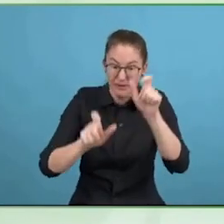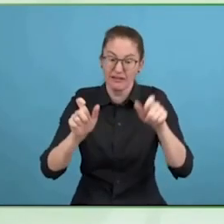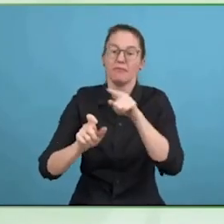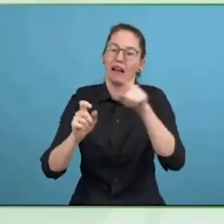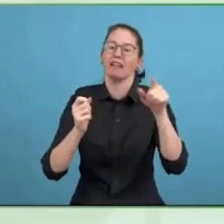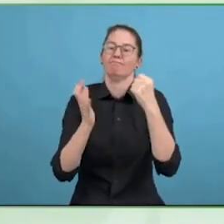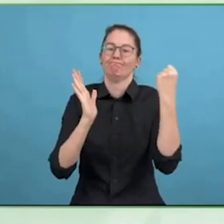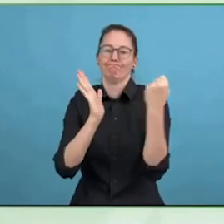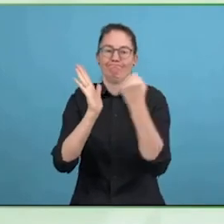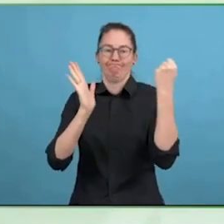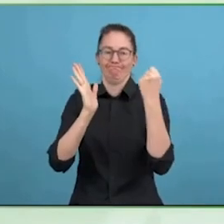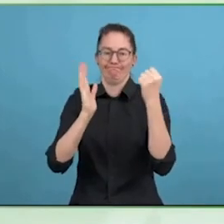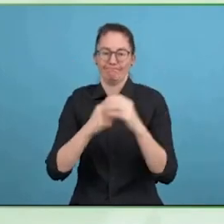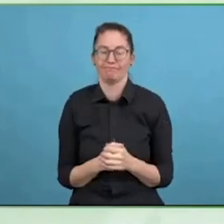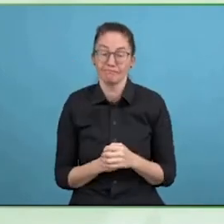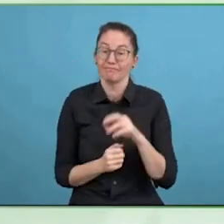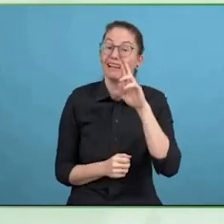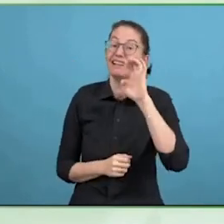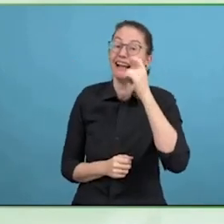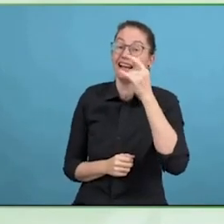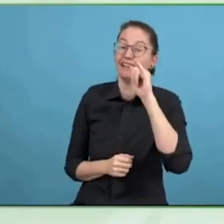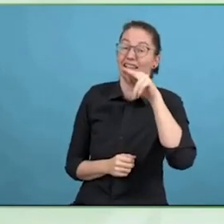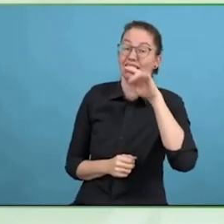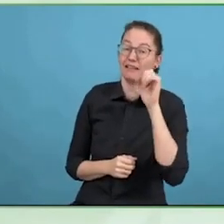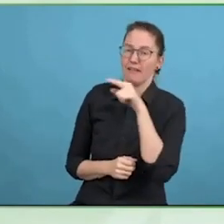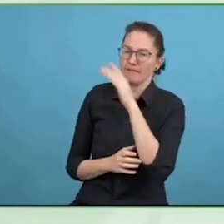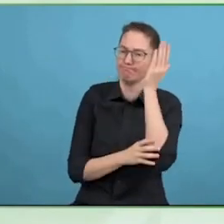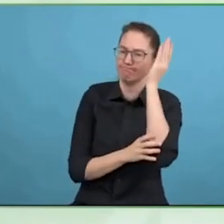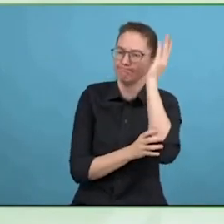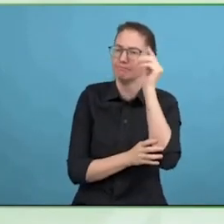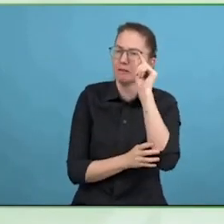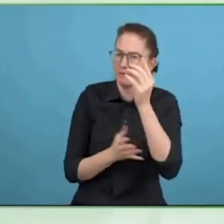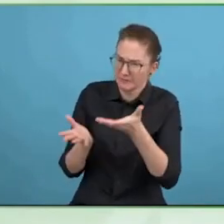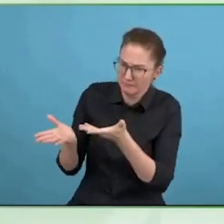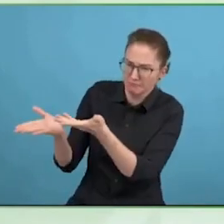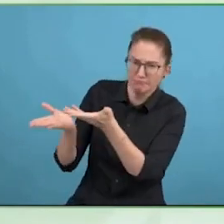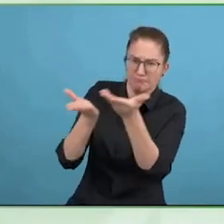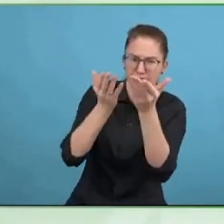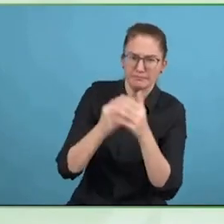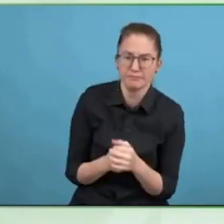broad range of certifications which talks about disability, inclusive